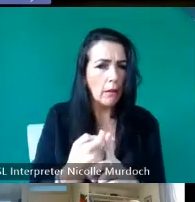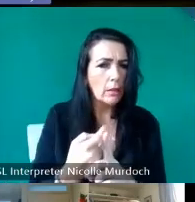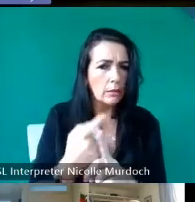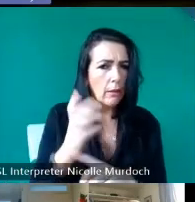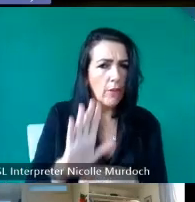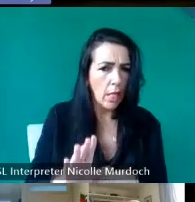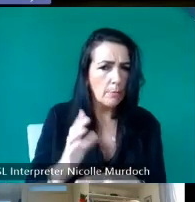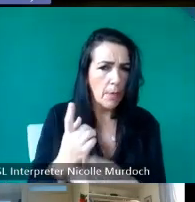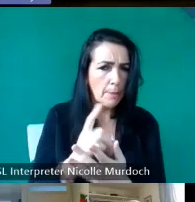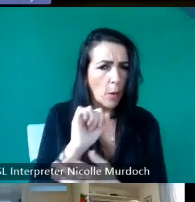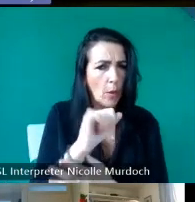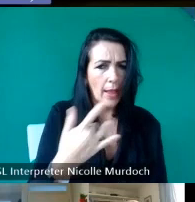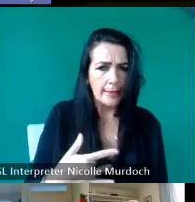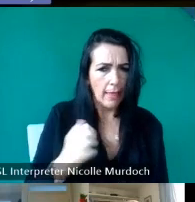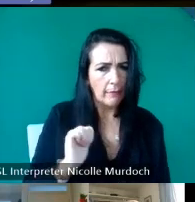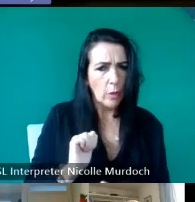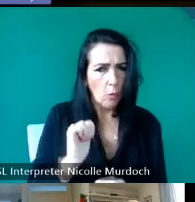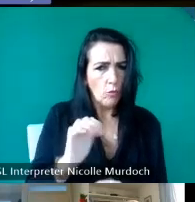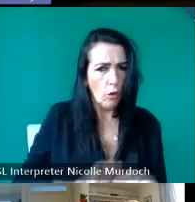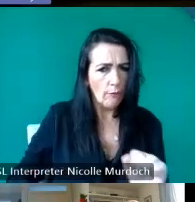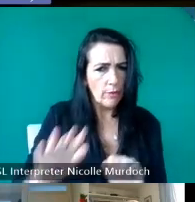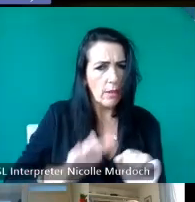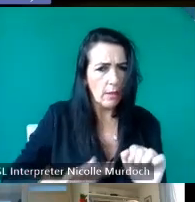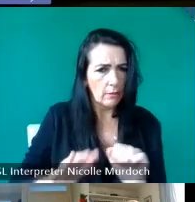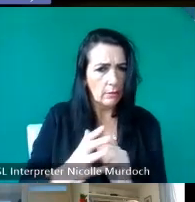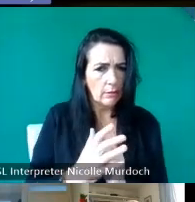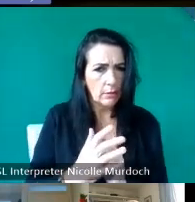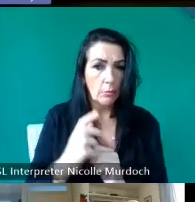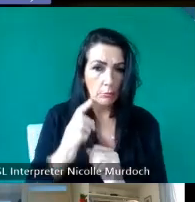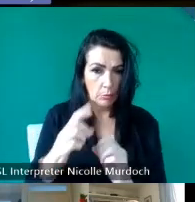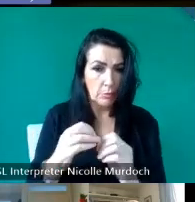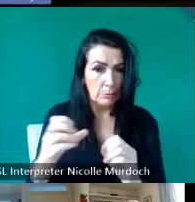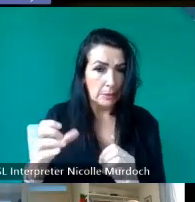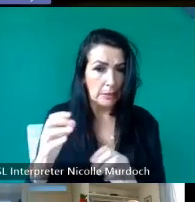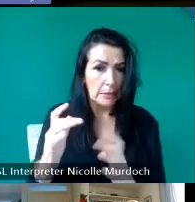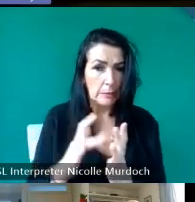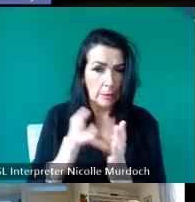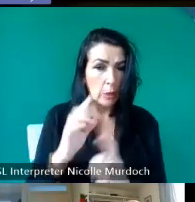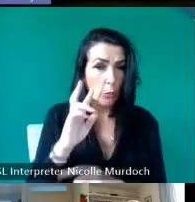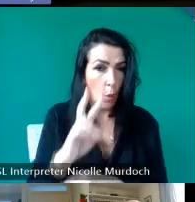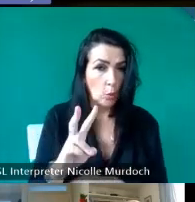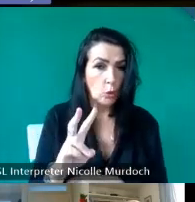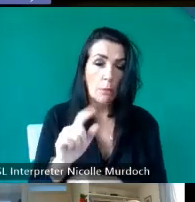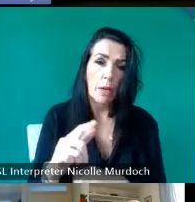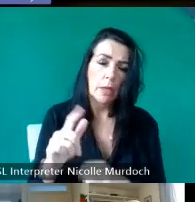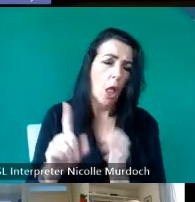BBC I still believe it's on BBC and you can c but Lawrence was an amazing person quite a charismatic